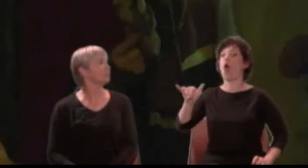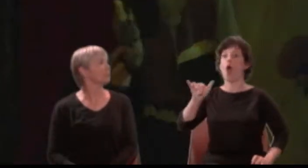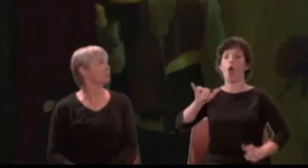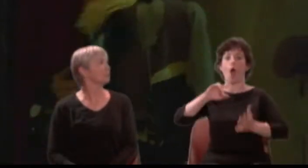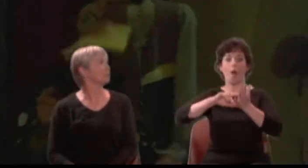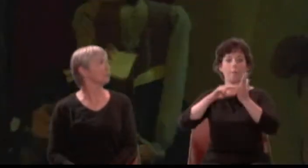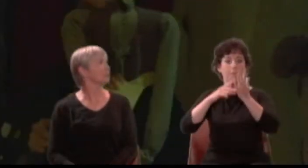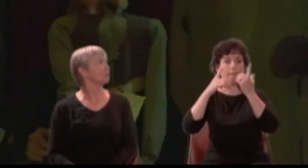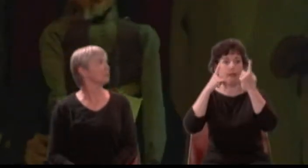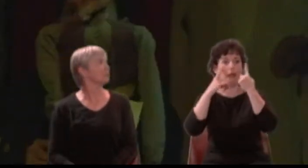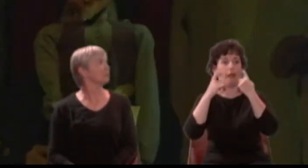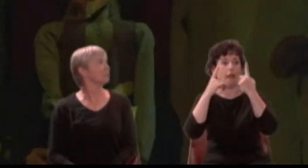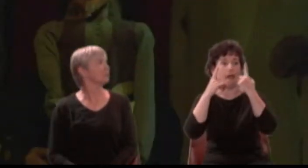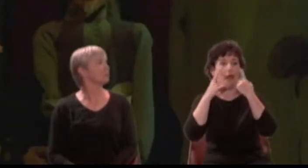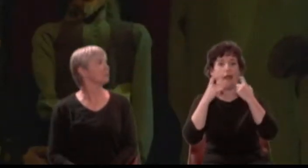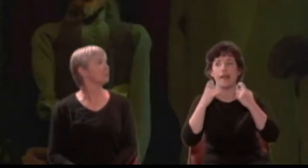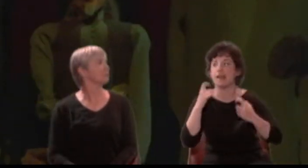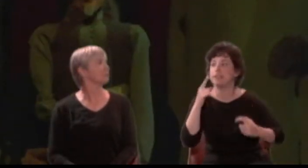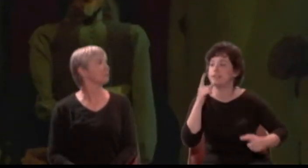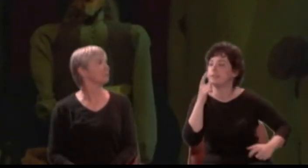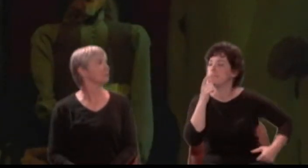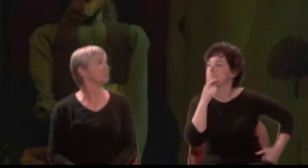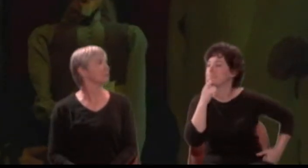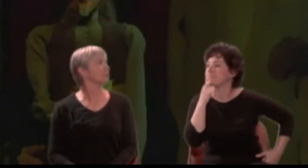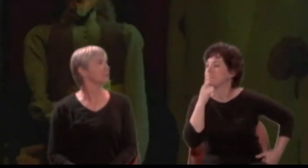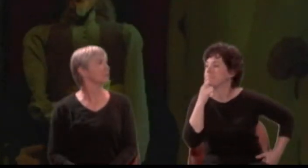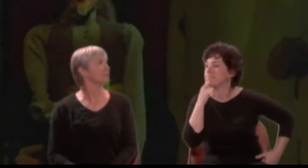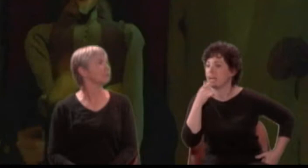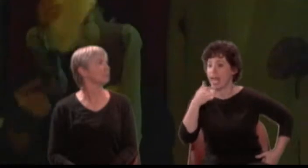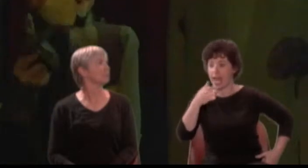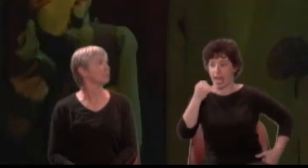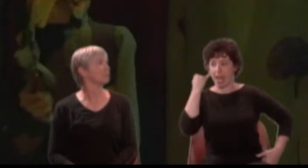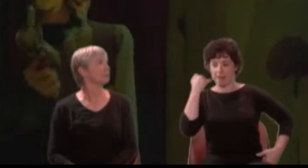if I do it, let the audience look to their eyes.